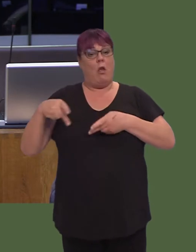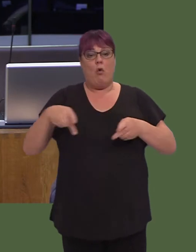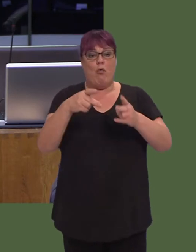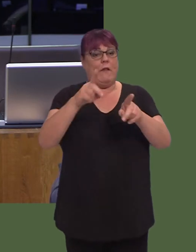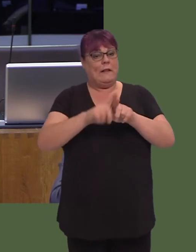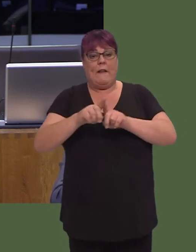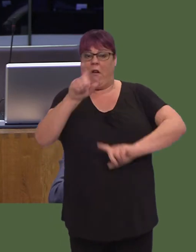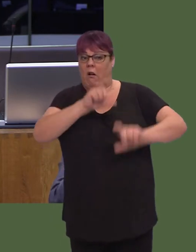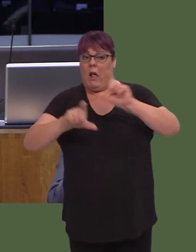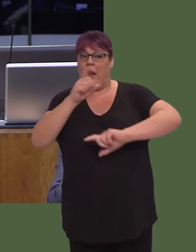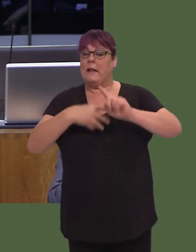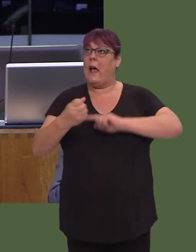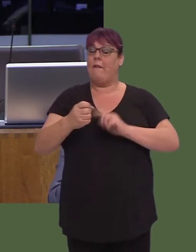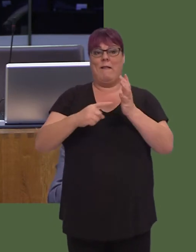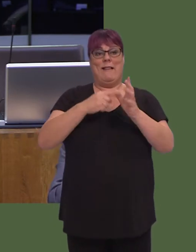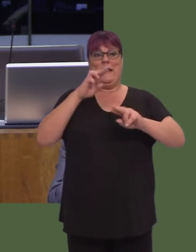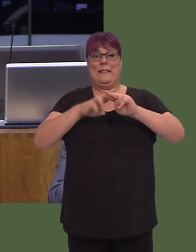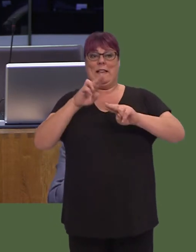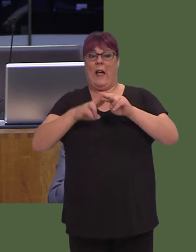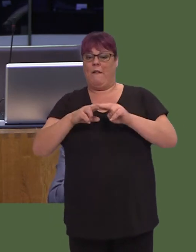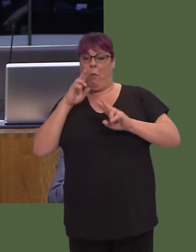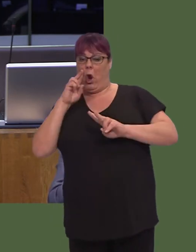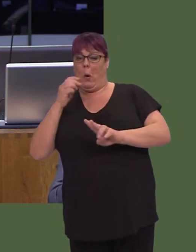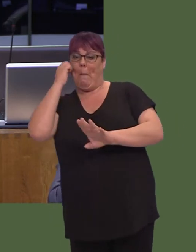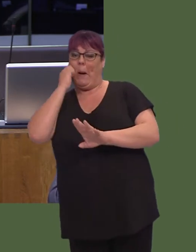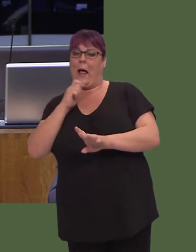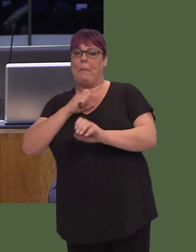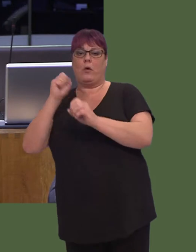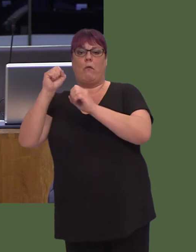you on thatóthe Taff would turn black with coal dust; the Ely would change into various